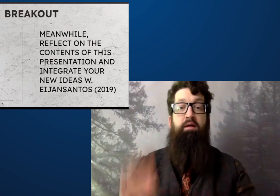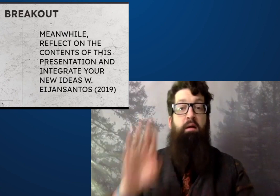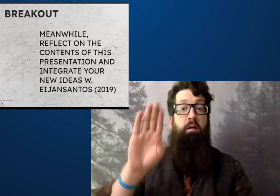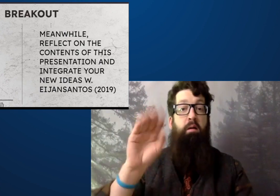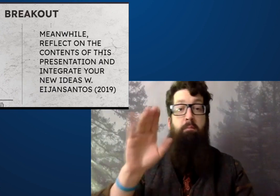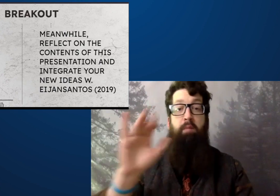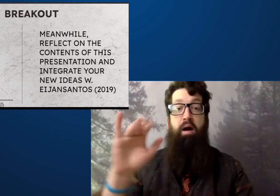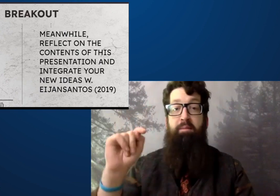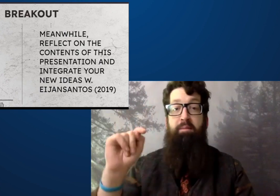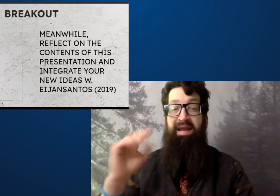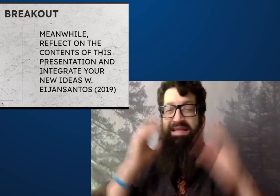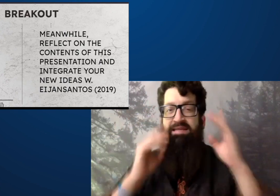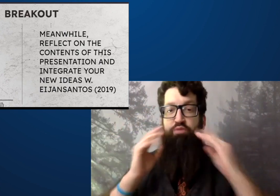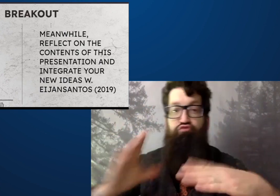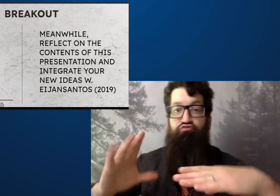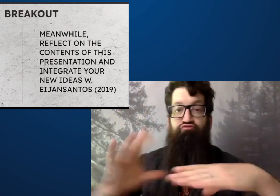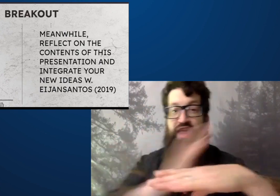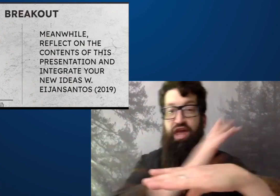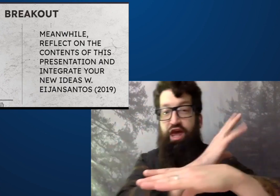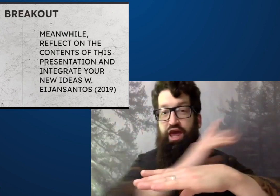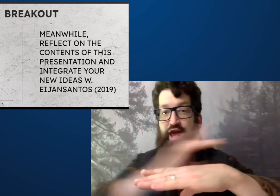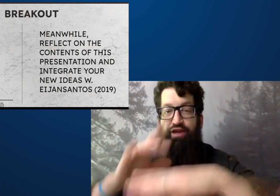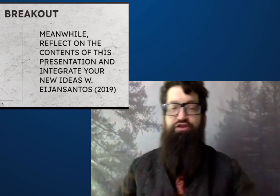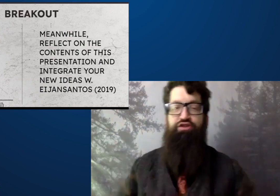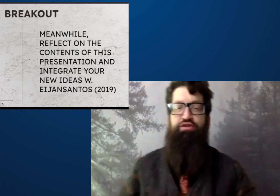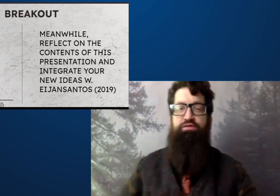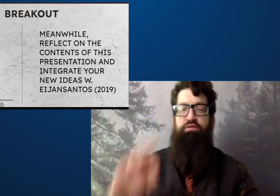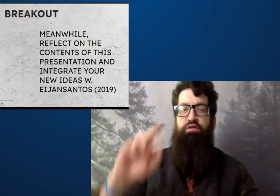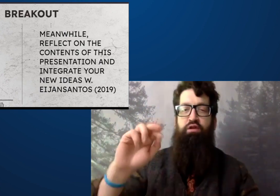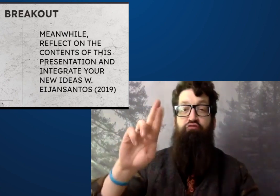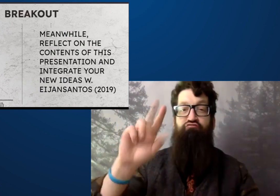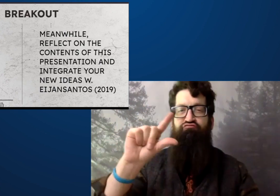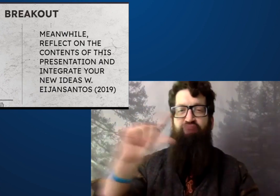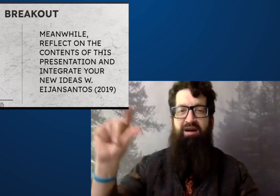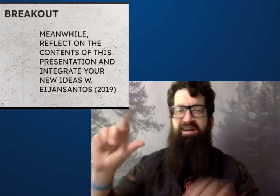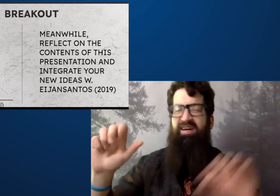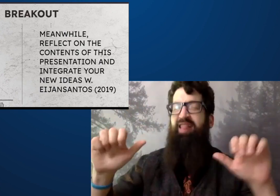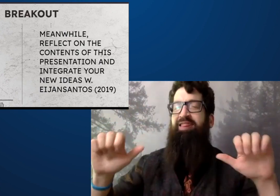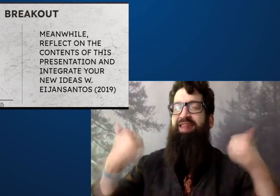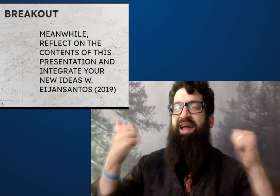Palavi uses a lot of around truth.